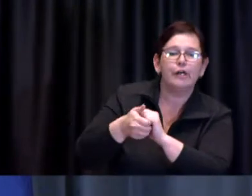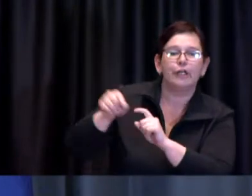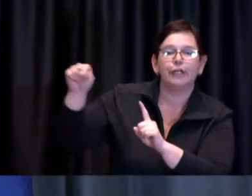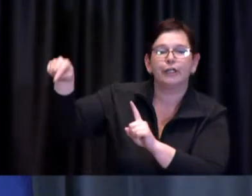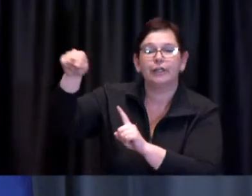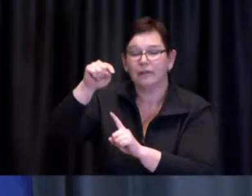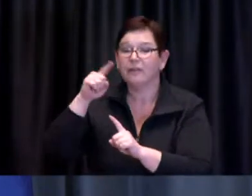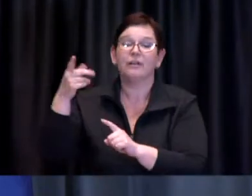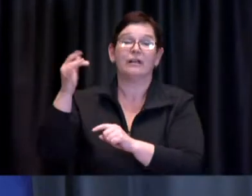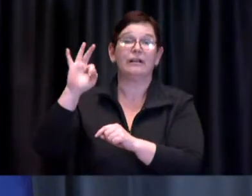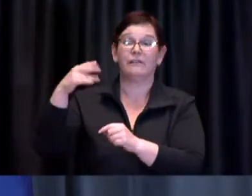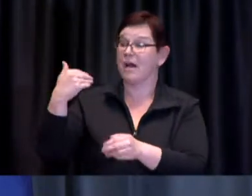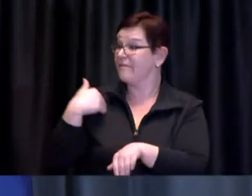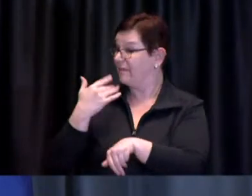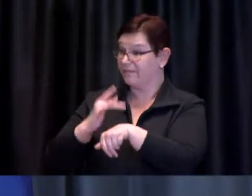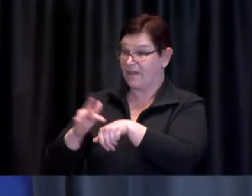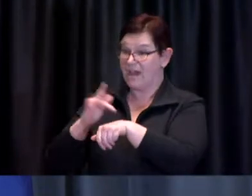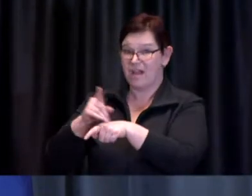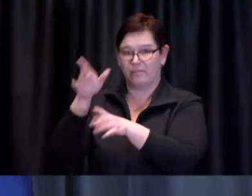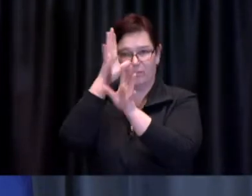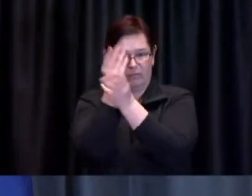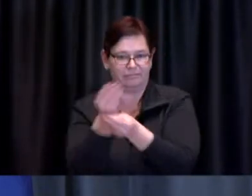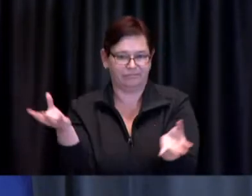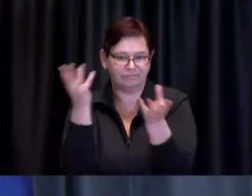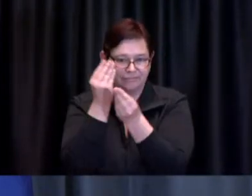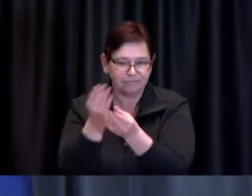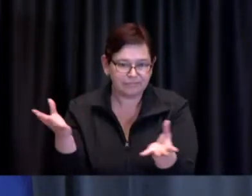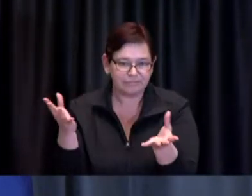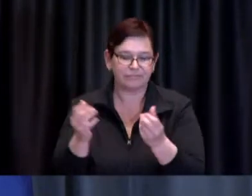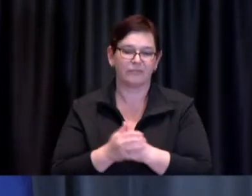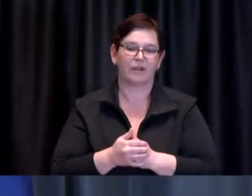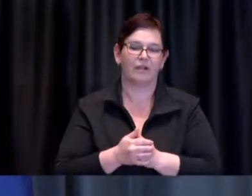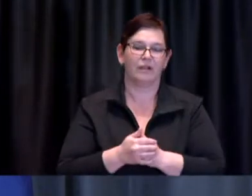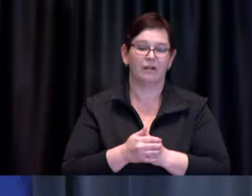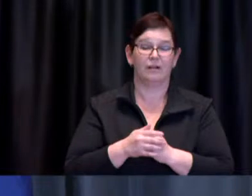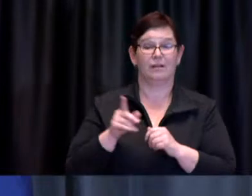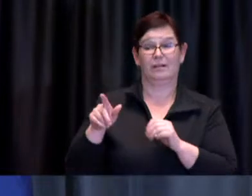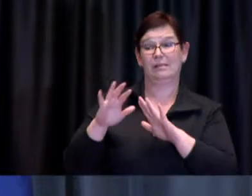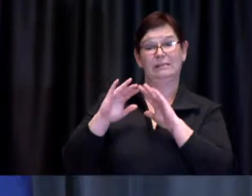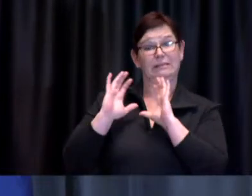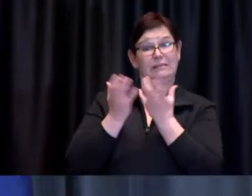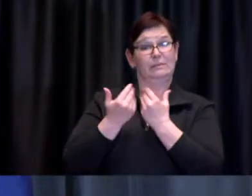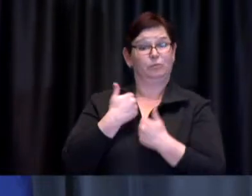While we endeavor to share all the Team Toronto efforts, our partners intentionally promote these